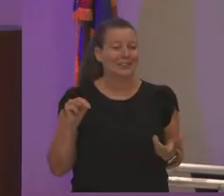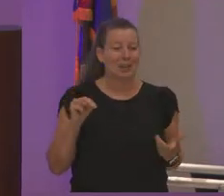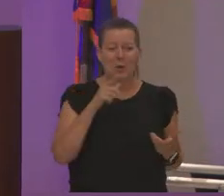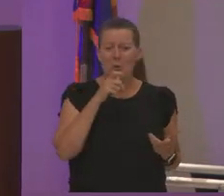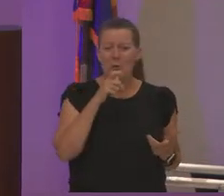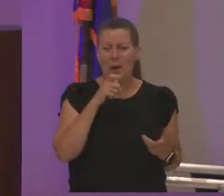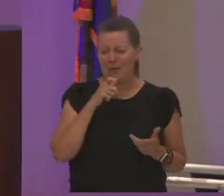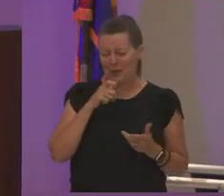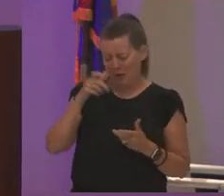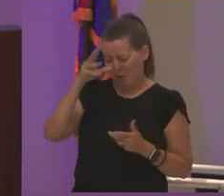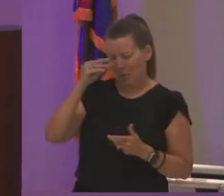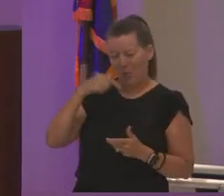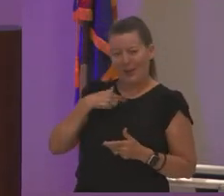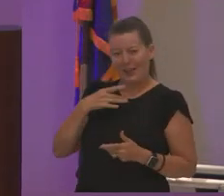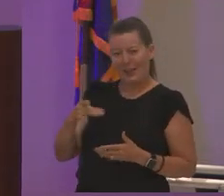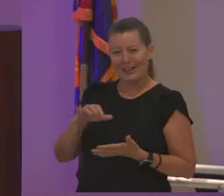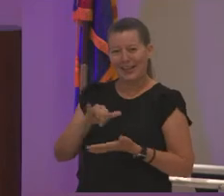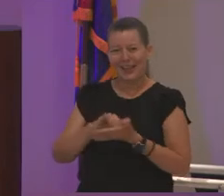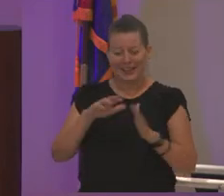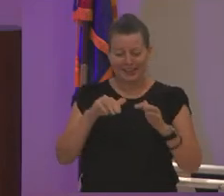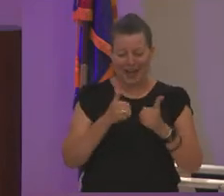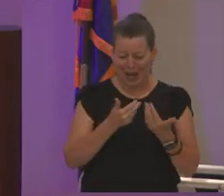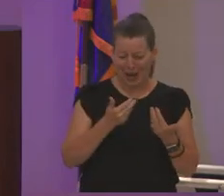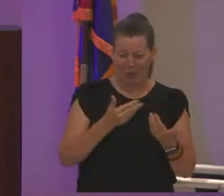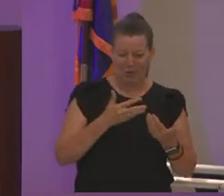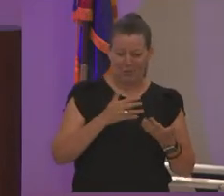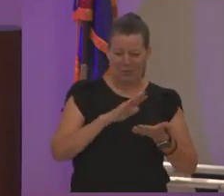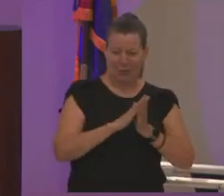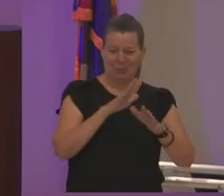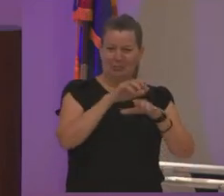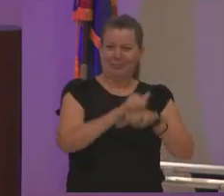because that's where we were socialized that's how we were socialized to dream we weren't socialized